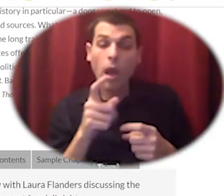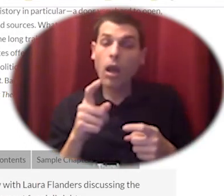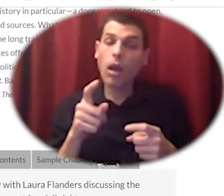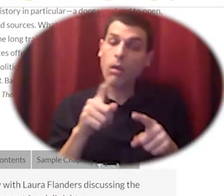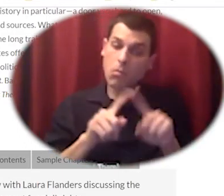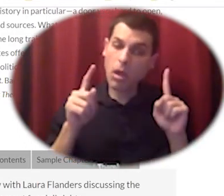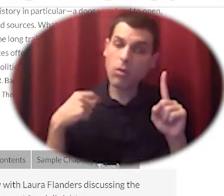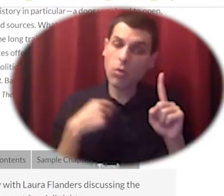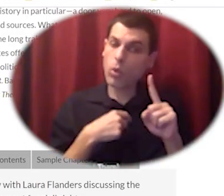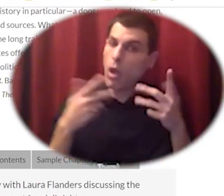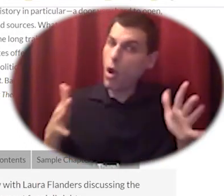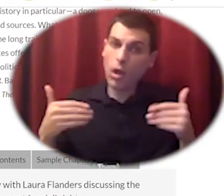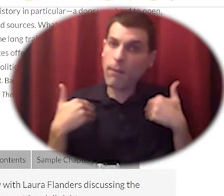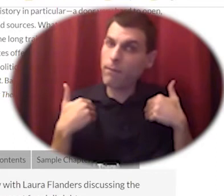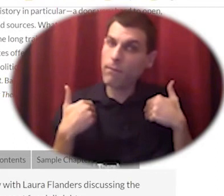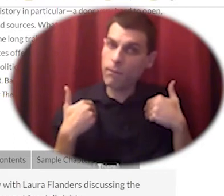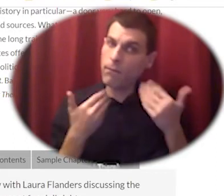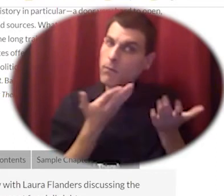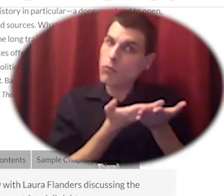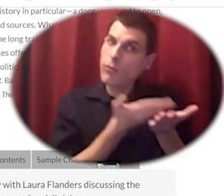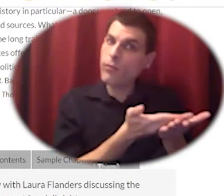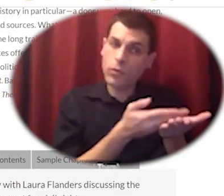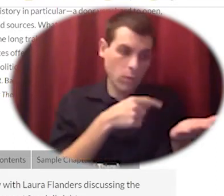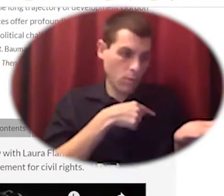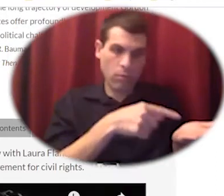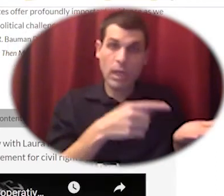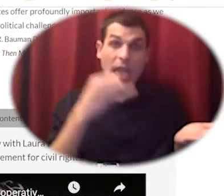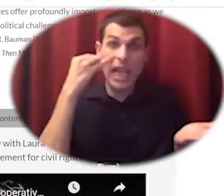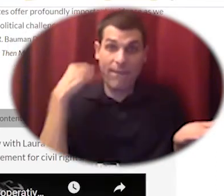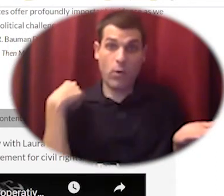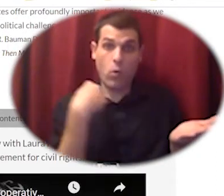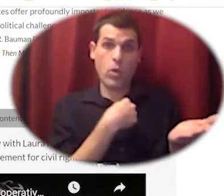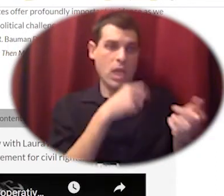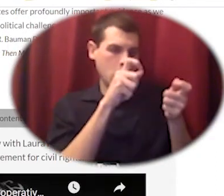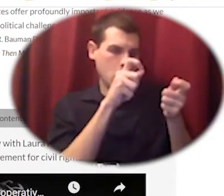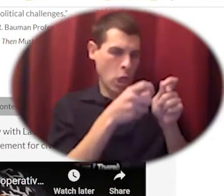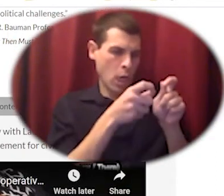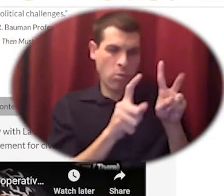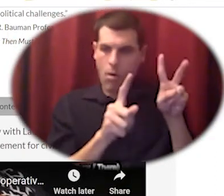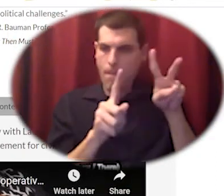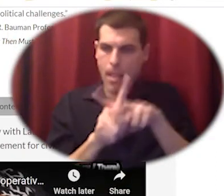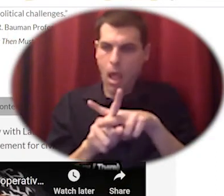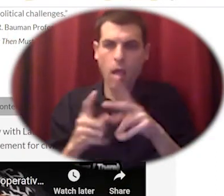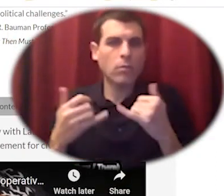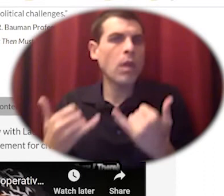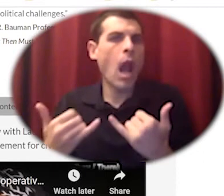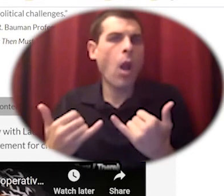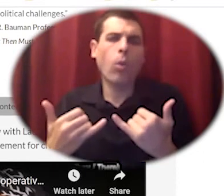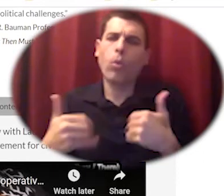with with some changes there's there's so much for us to learn about carrying into the future and